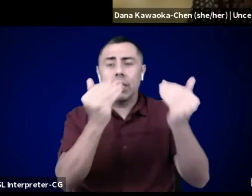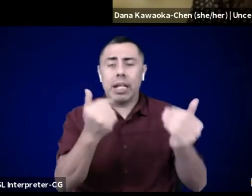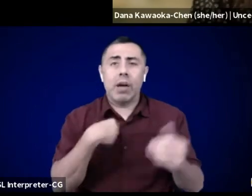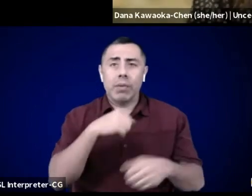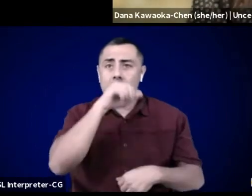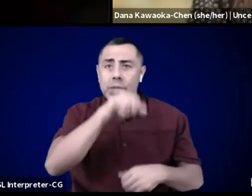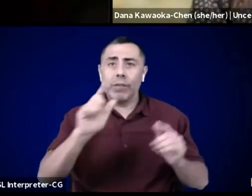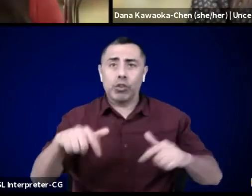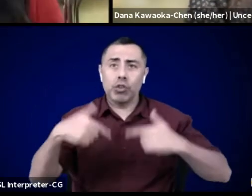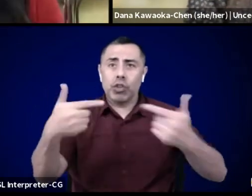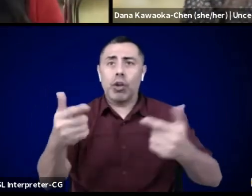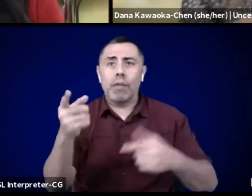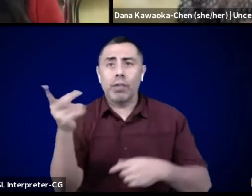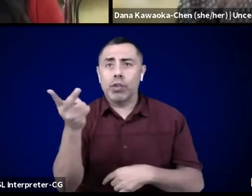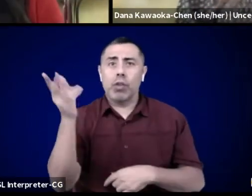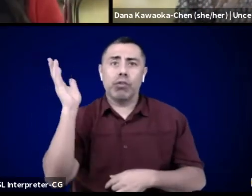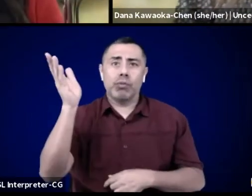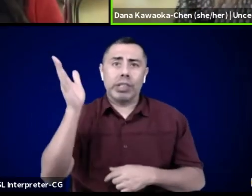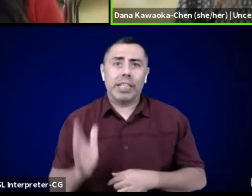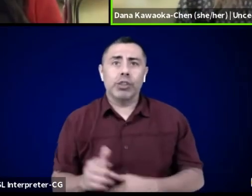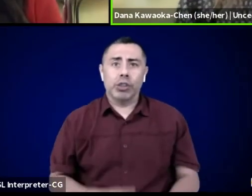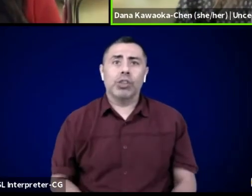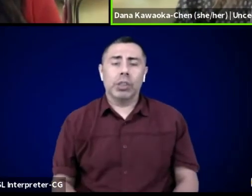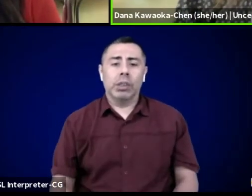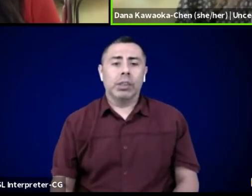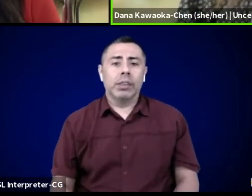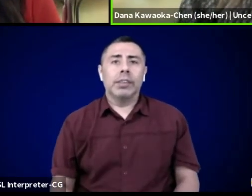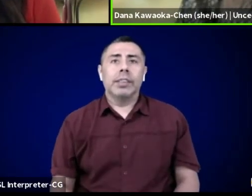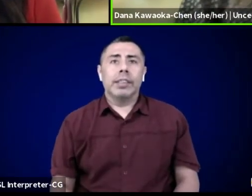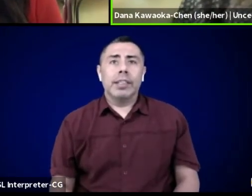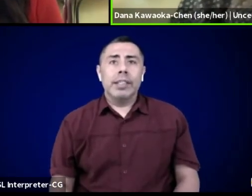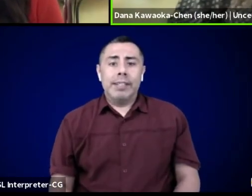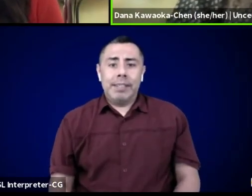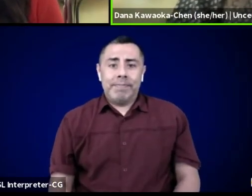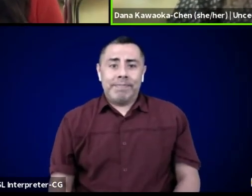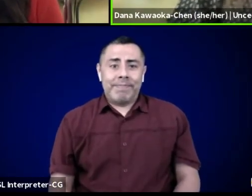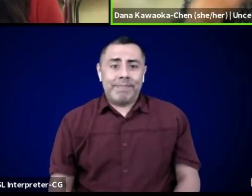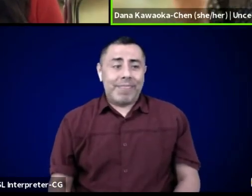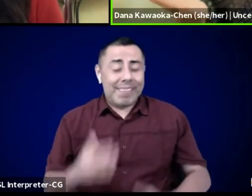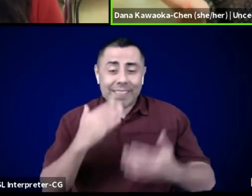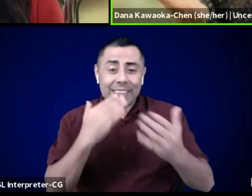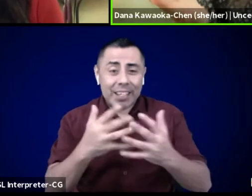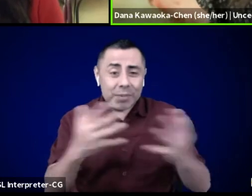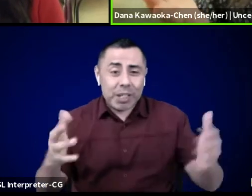Look around you. Feel into the space around you. Make space for them physically to come down,